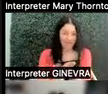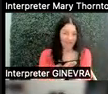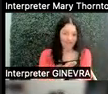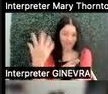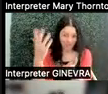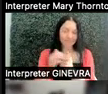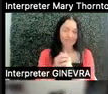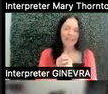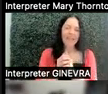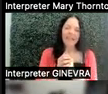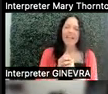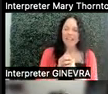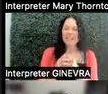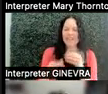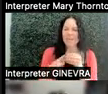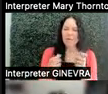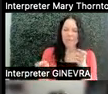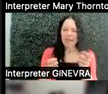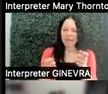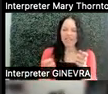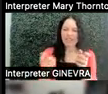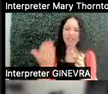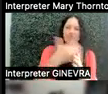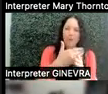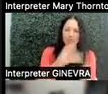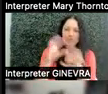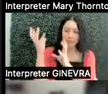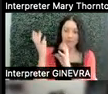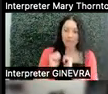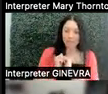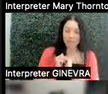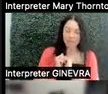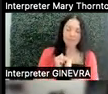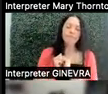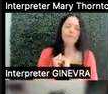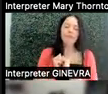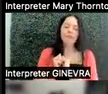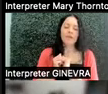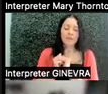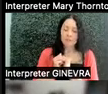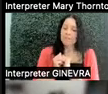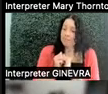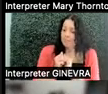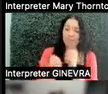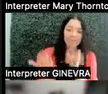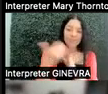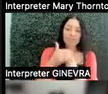is a little bit about managing disruptions. And so there are disruptions that come in all sizes,